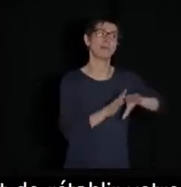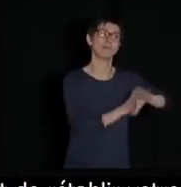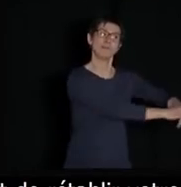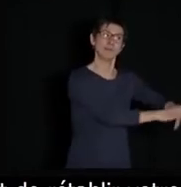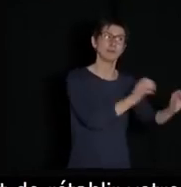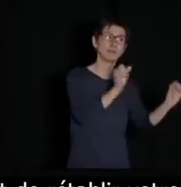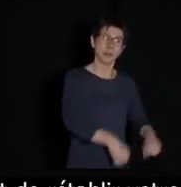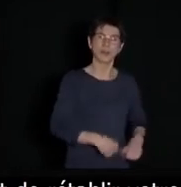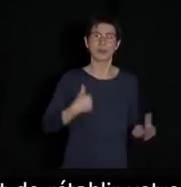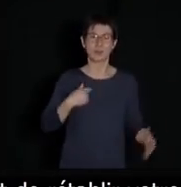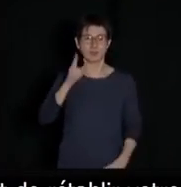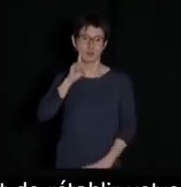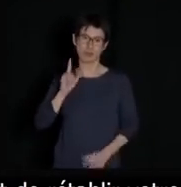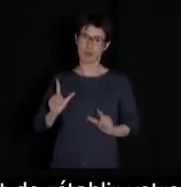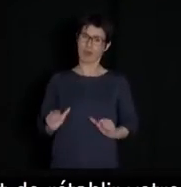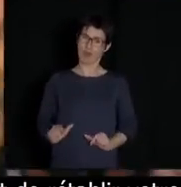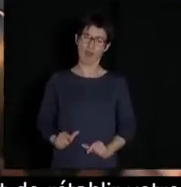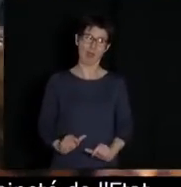because we will not let them brainwash our kids!